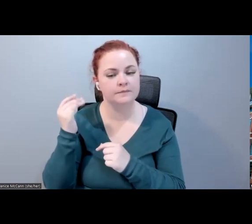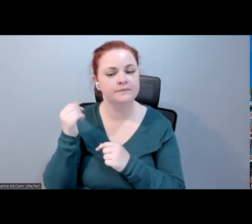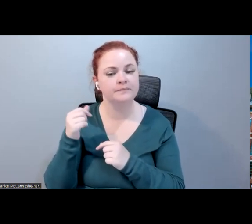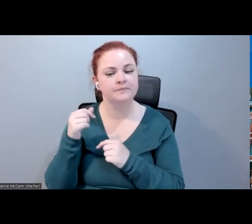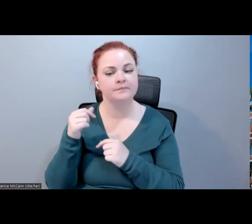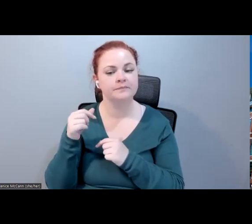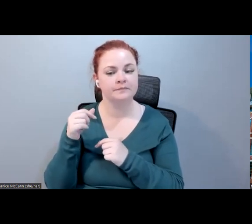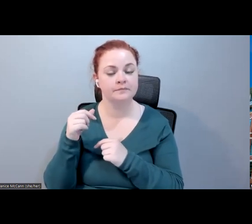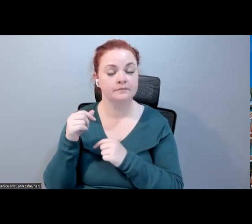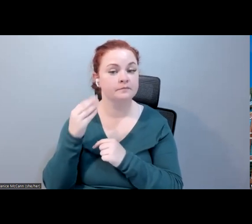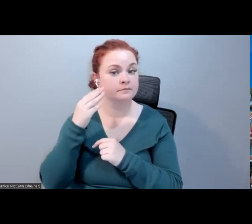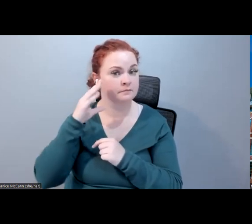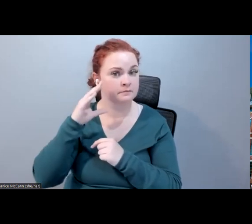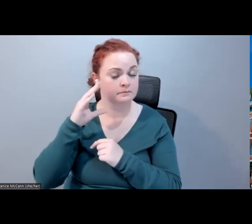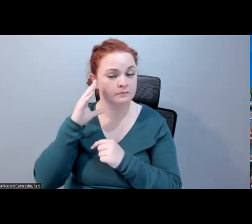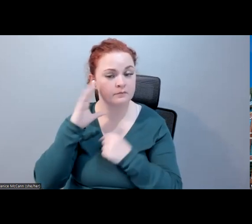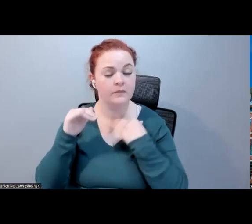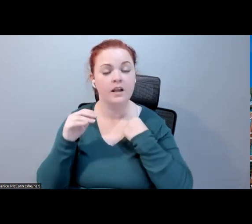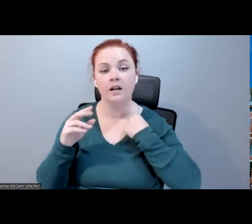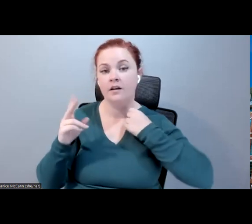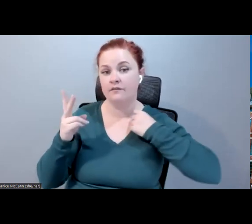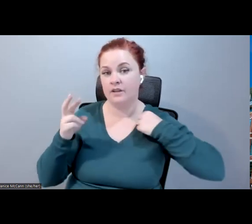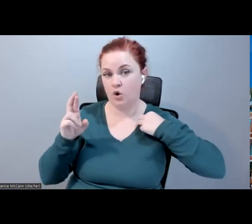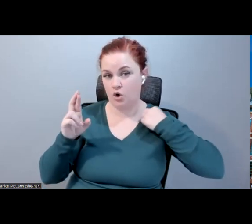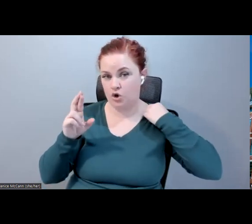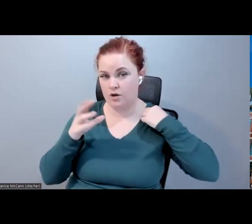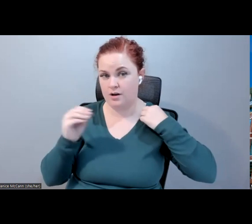VR and the XR space it is something we are investigating a